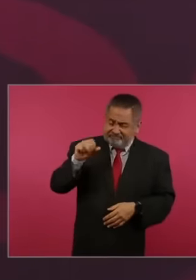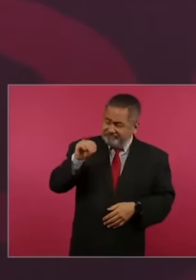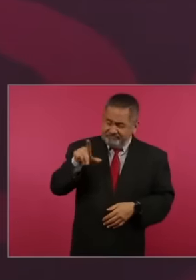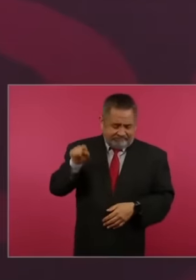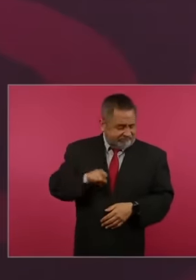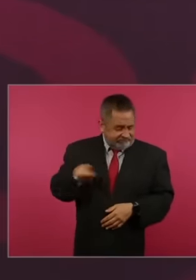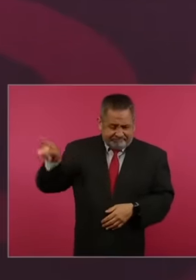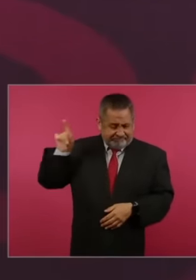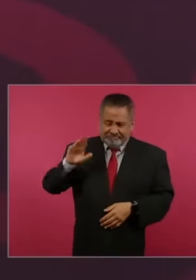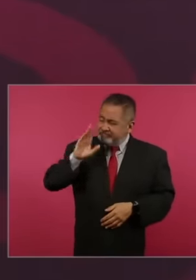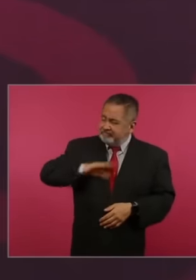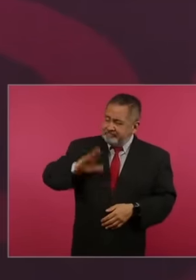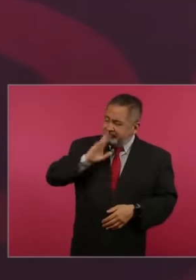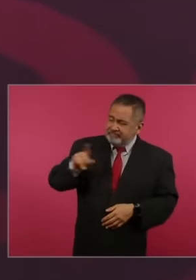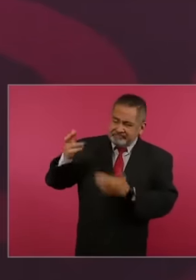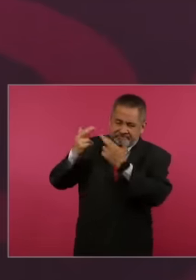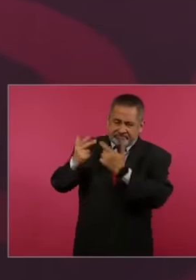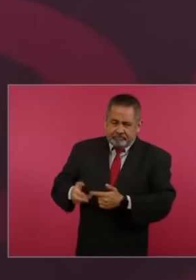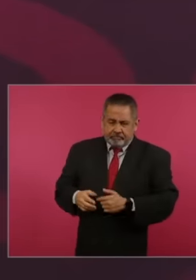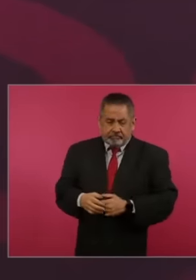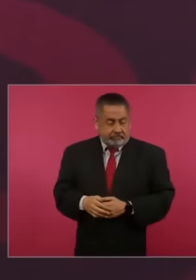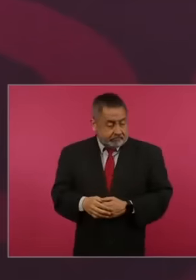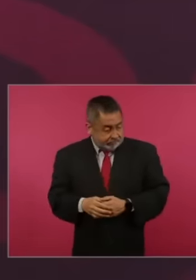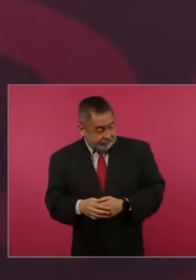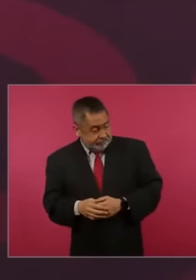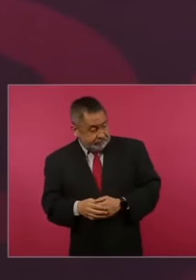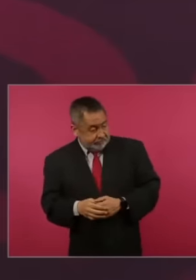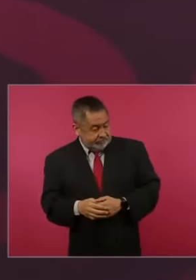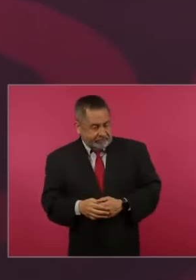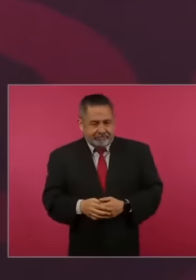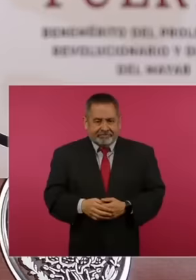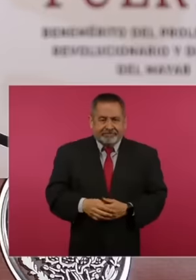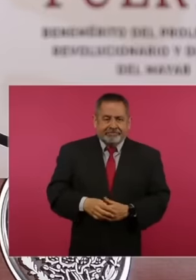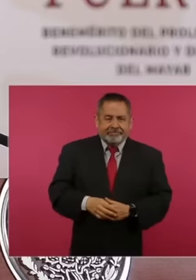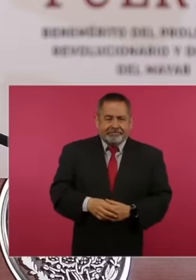reform it, they are